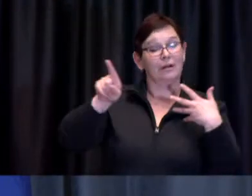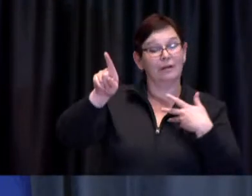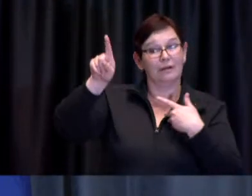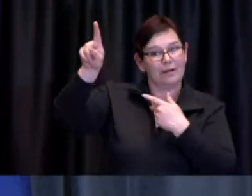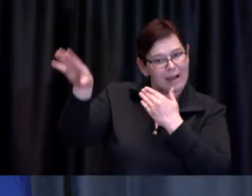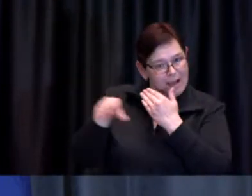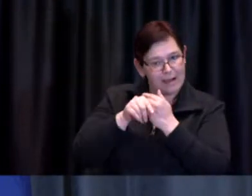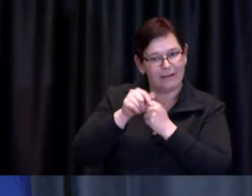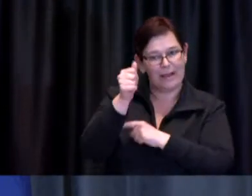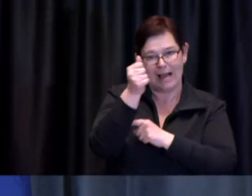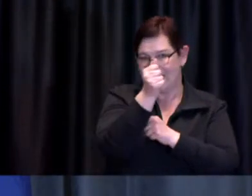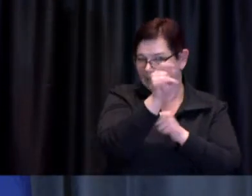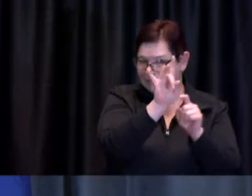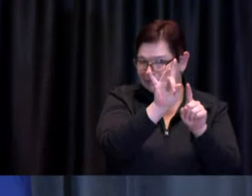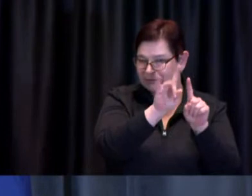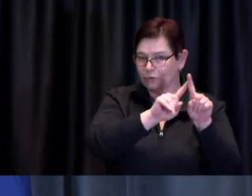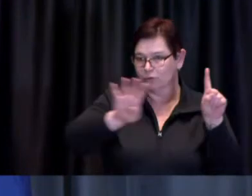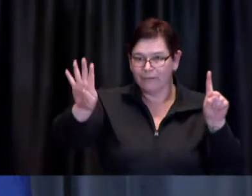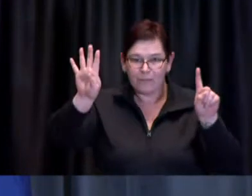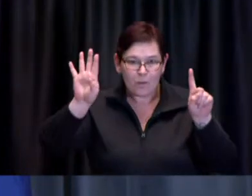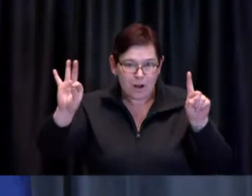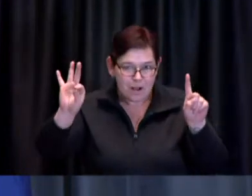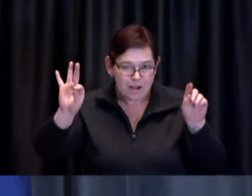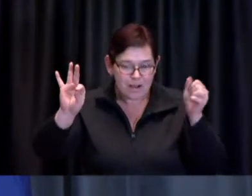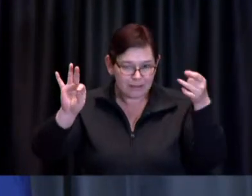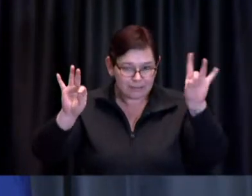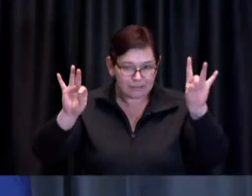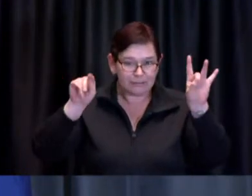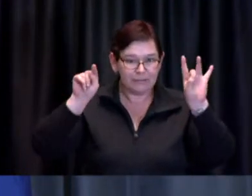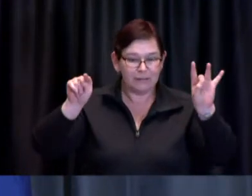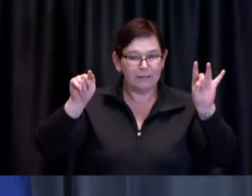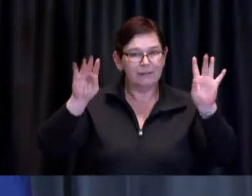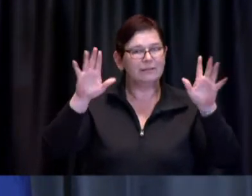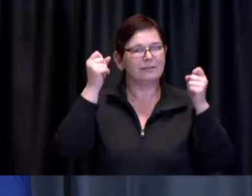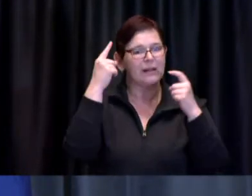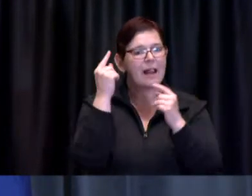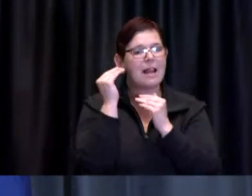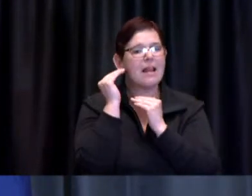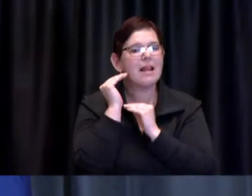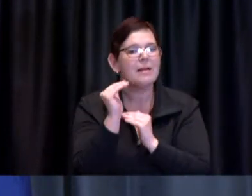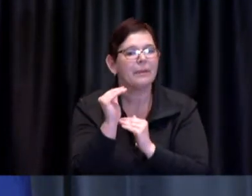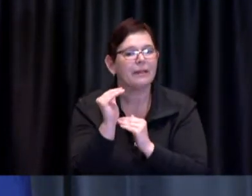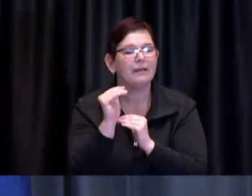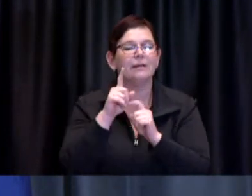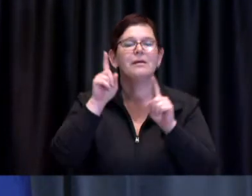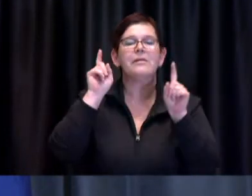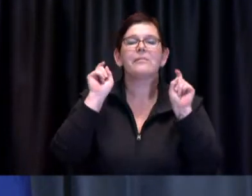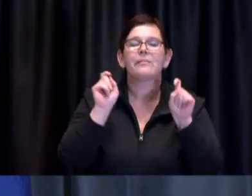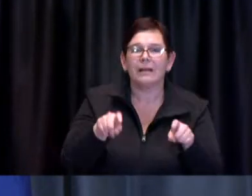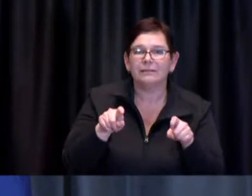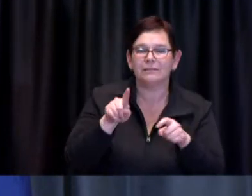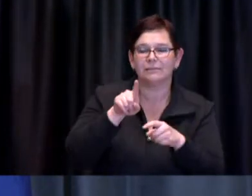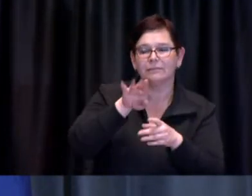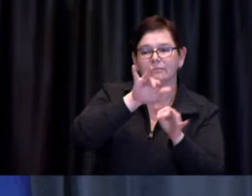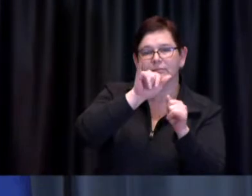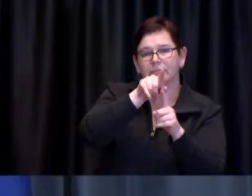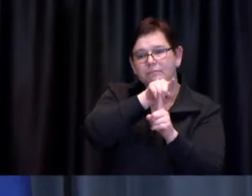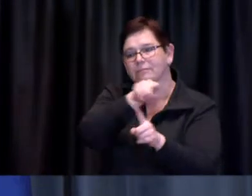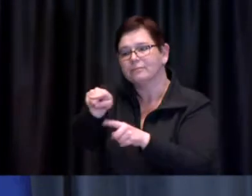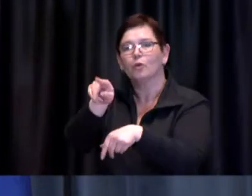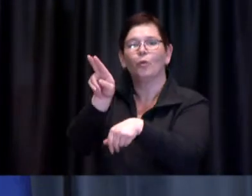was and is limited to taking part in uh mobile and pop-up clinics that are launched specifically